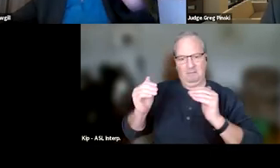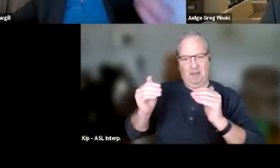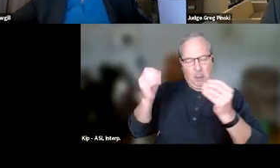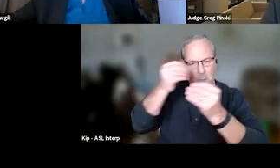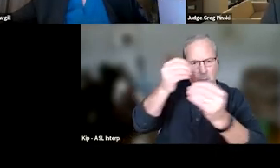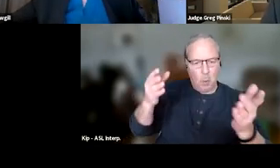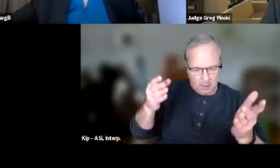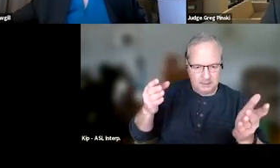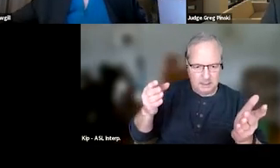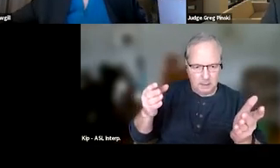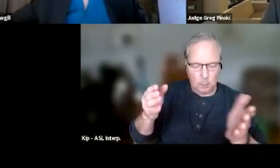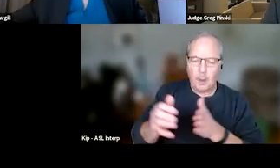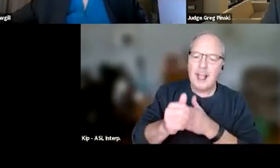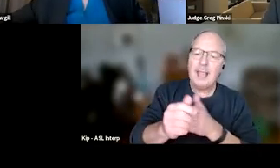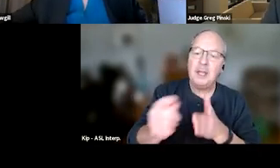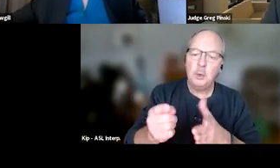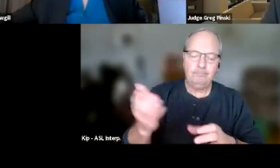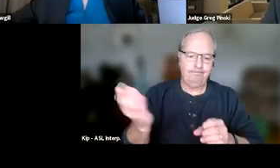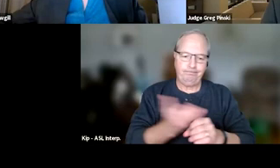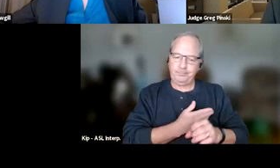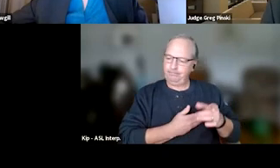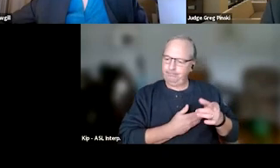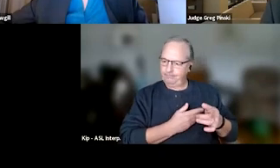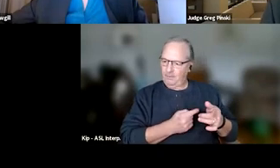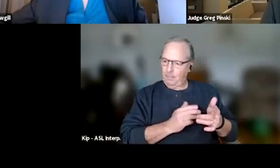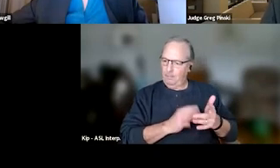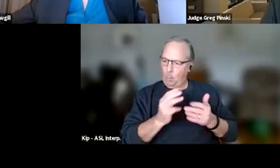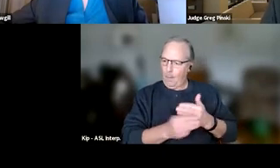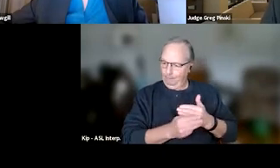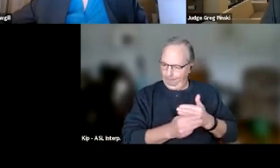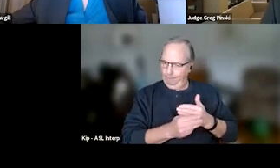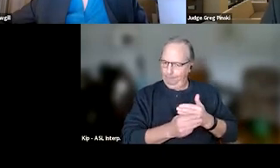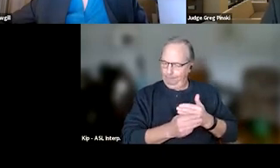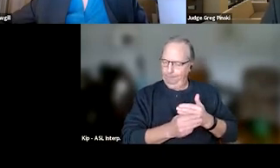to termination from your program so that participants are able